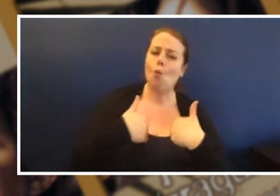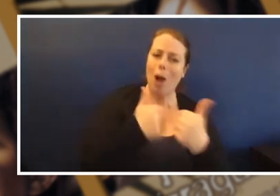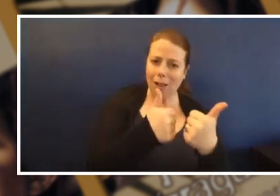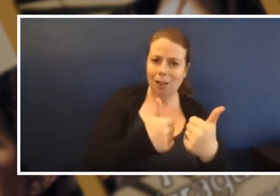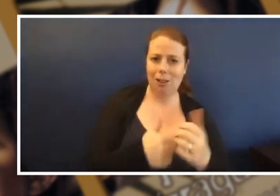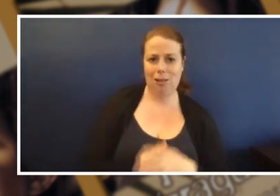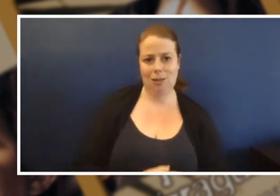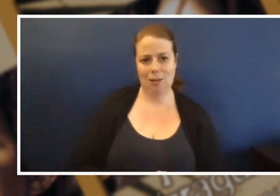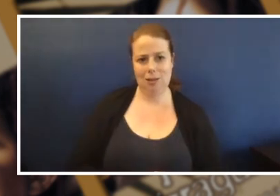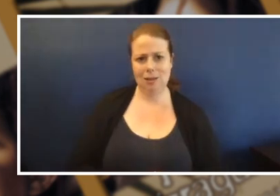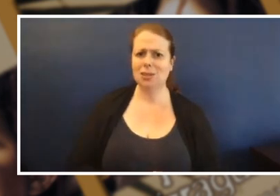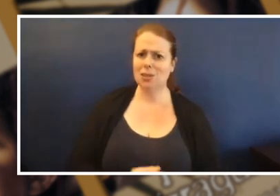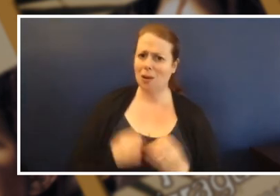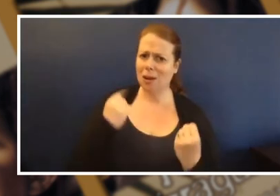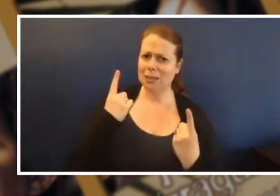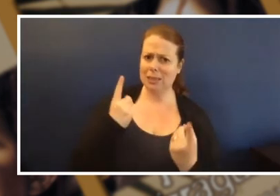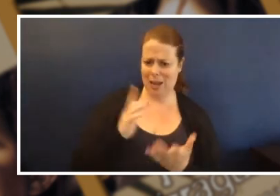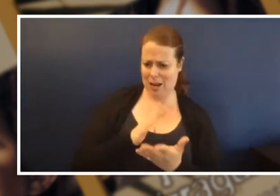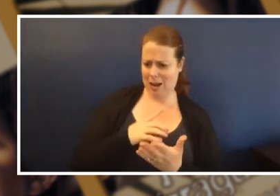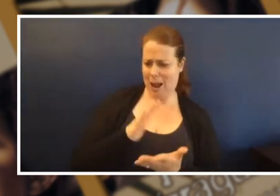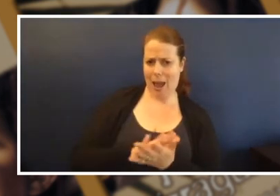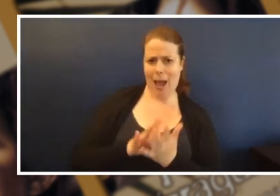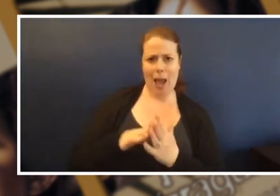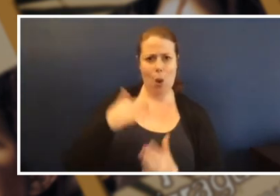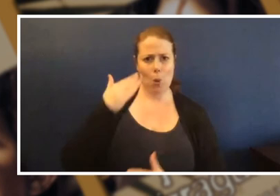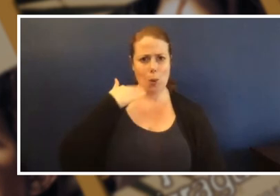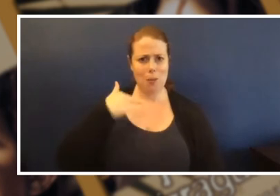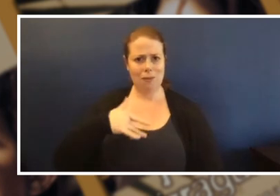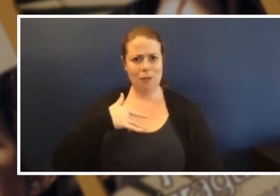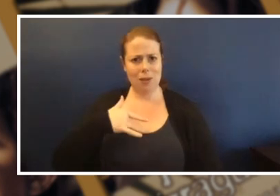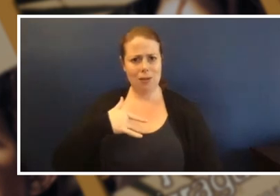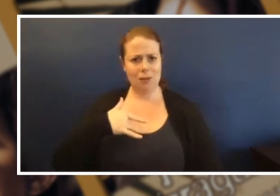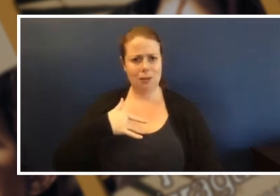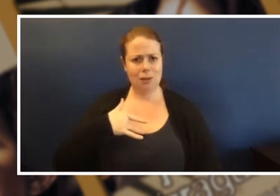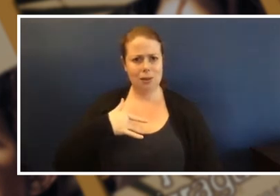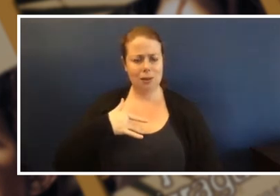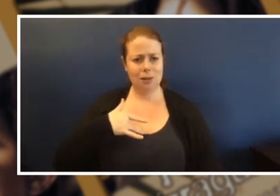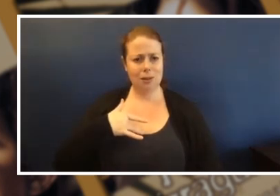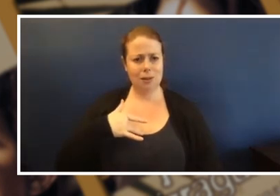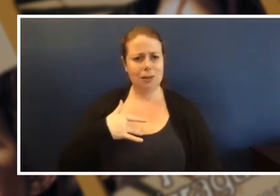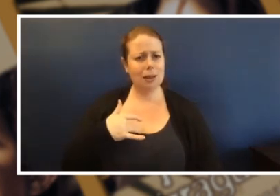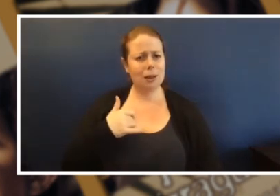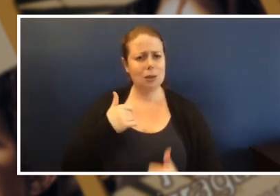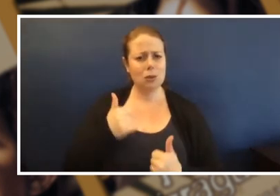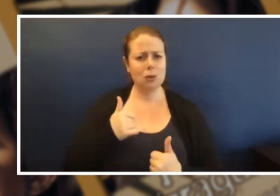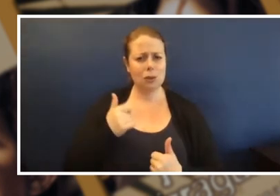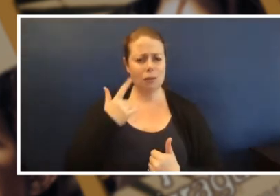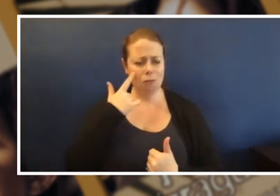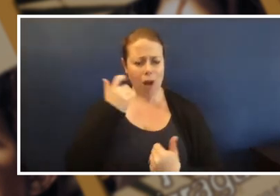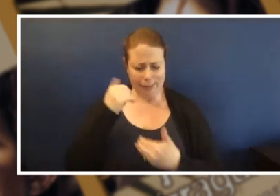she felt. It is a very, very, comforting book about finding your inner strength and I'm going to throw